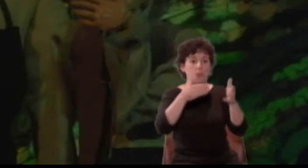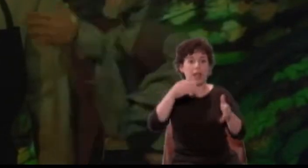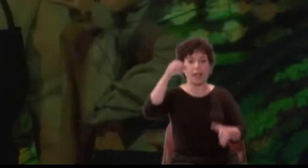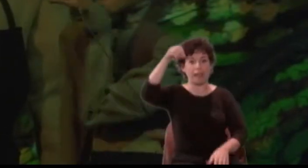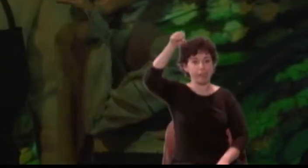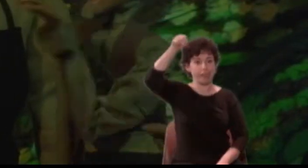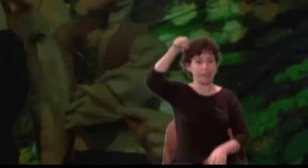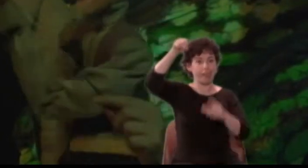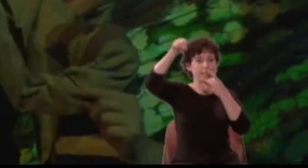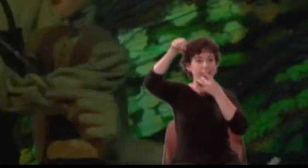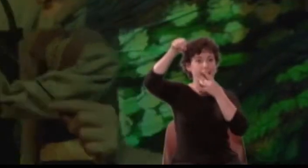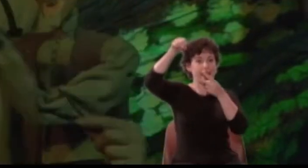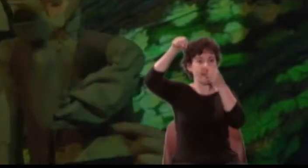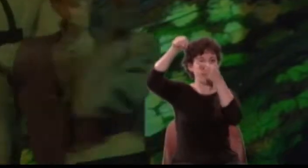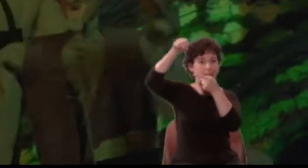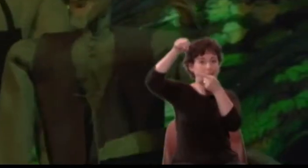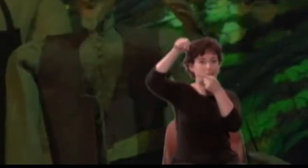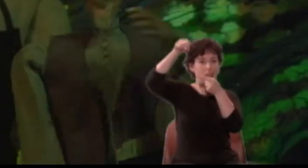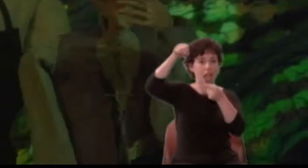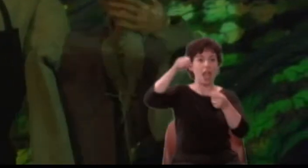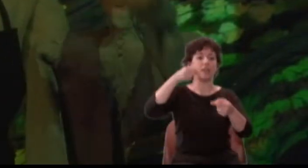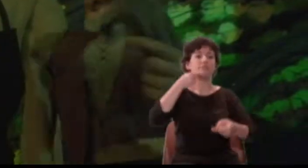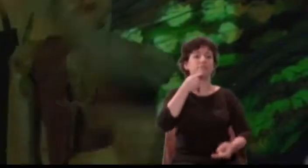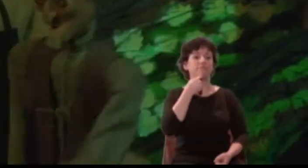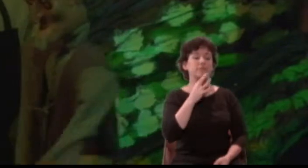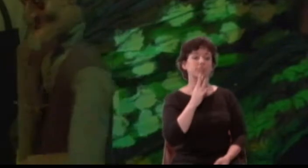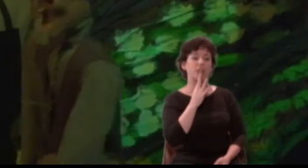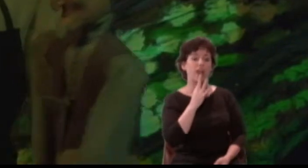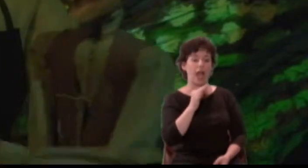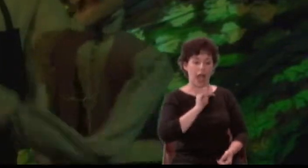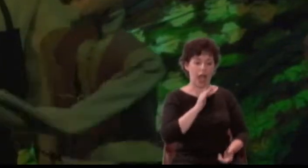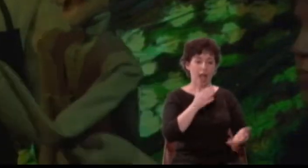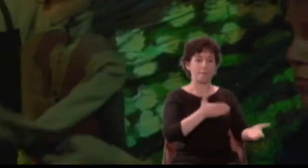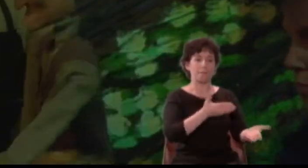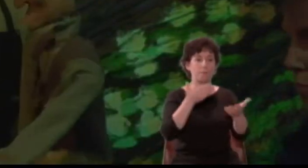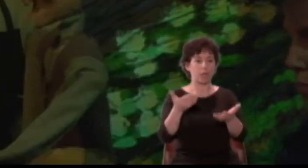Then there is another thing: we must have a wall in the great chamber